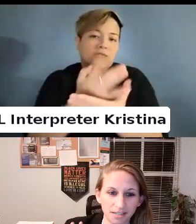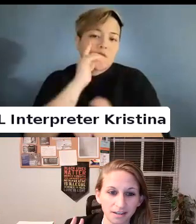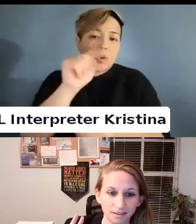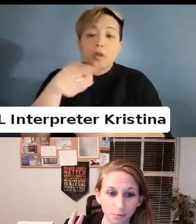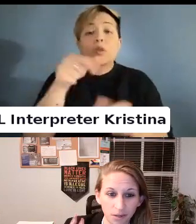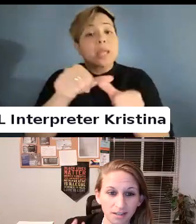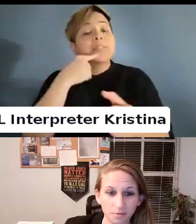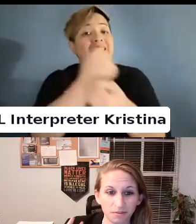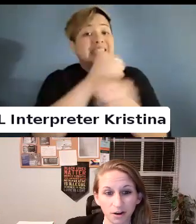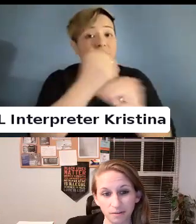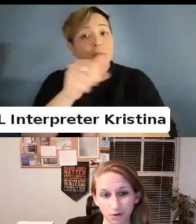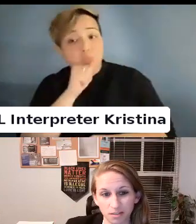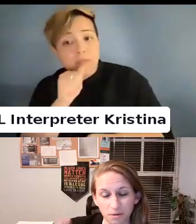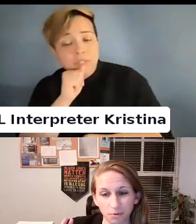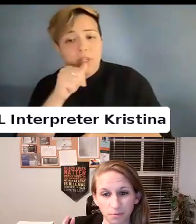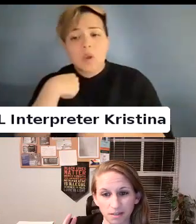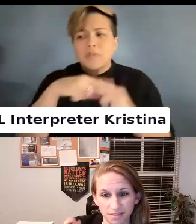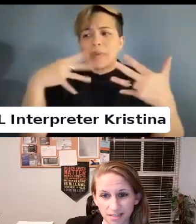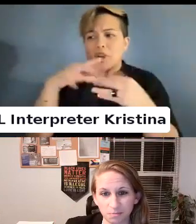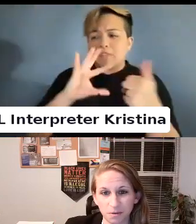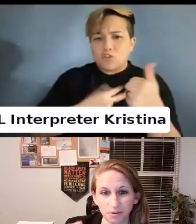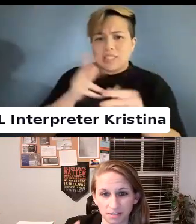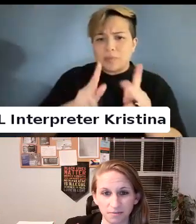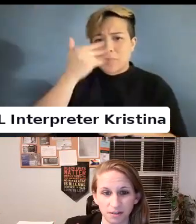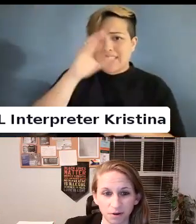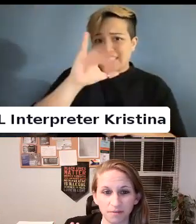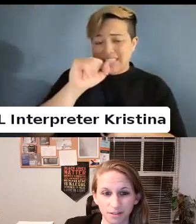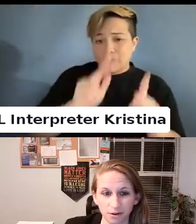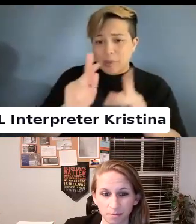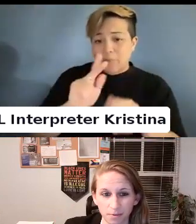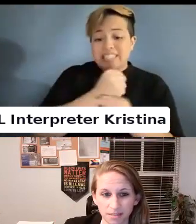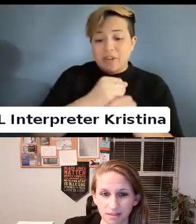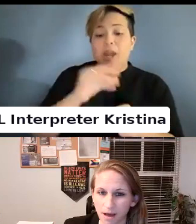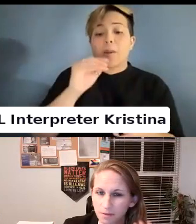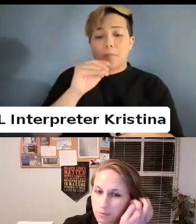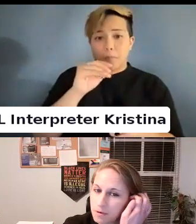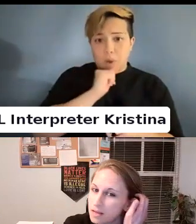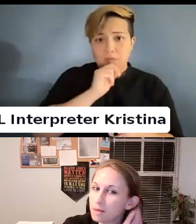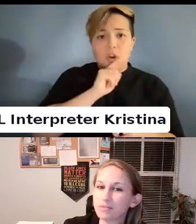Like we need to be afraid of trans people because six people's safety and privacy are compromised in a bathroom.